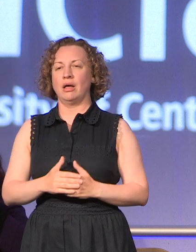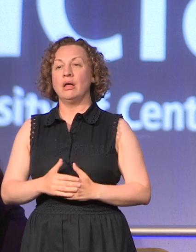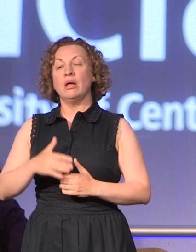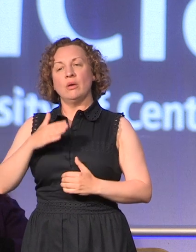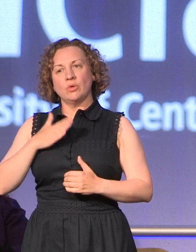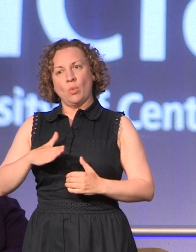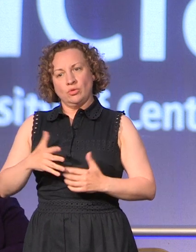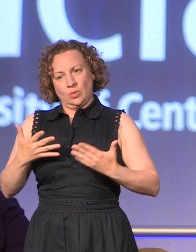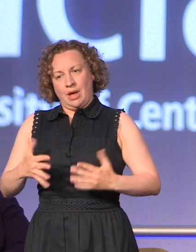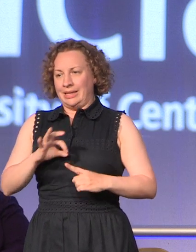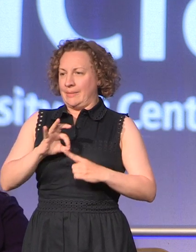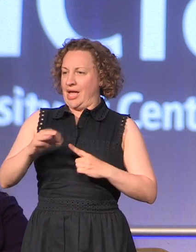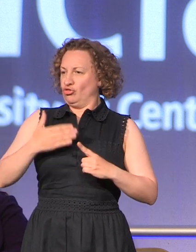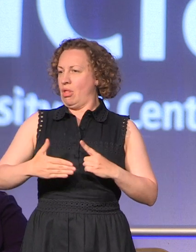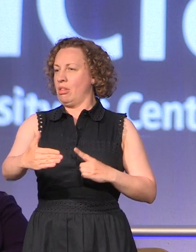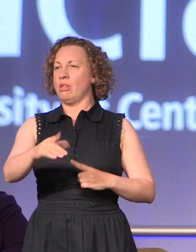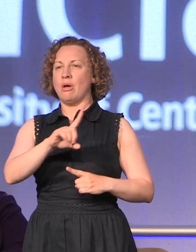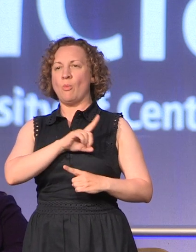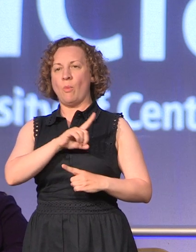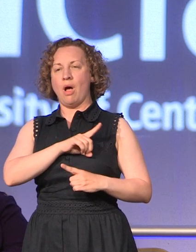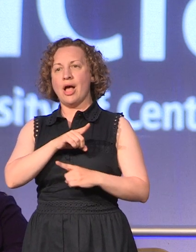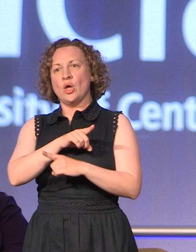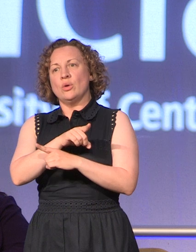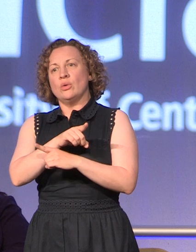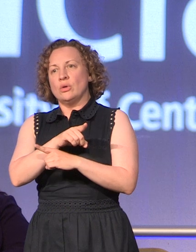because to get to where you are today has been a real test of your stamina and